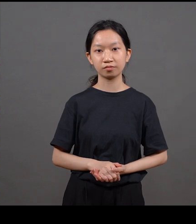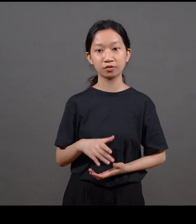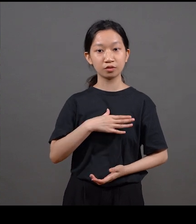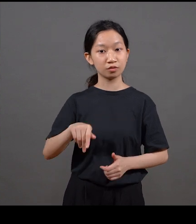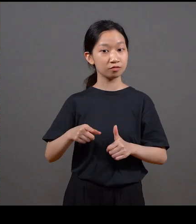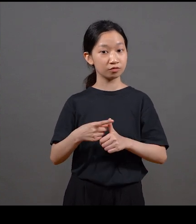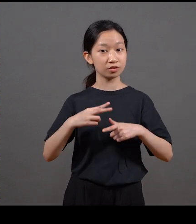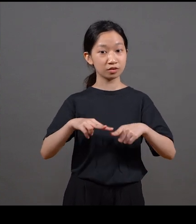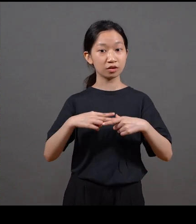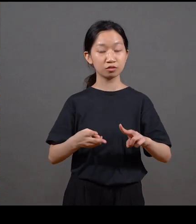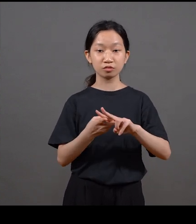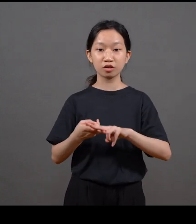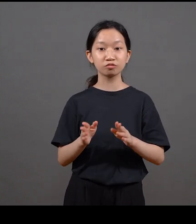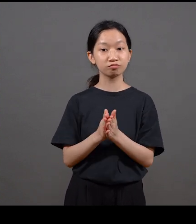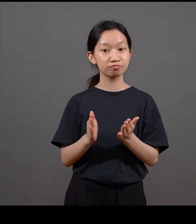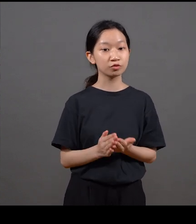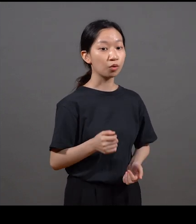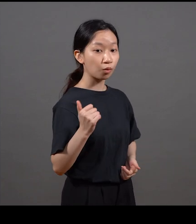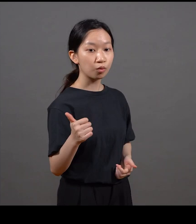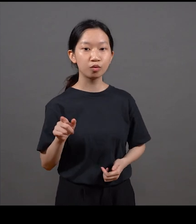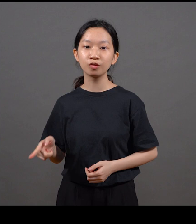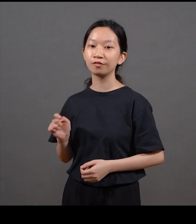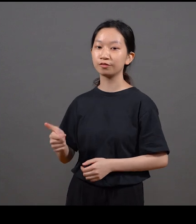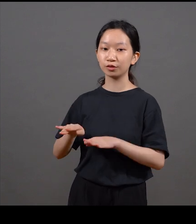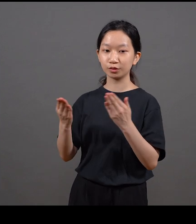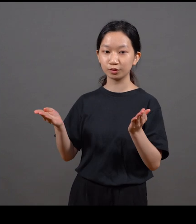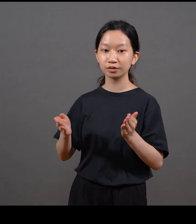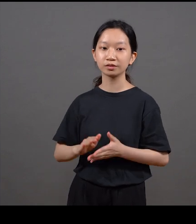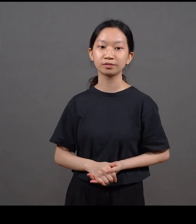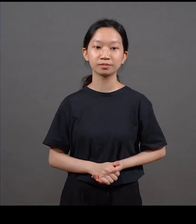The first project we should talk about is The Asia Magazine Yes TINA PANG: Because this is where it all begins Yep